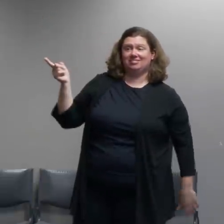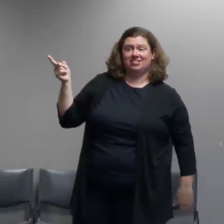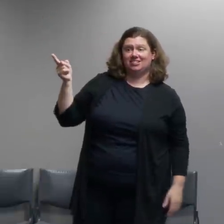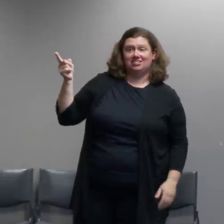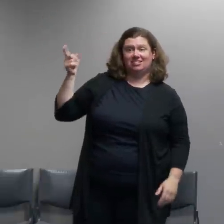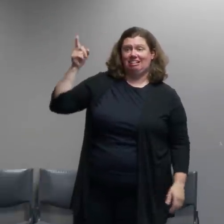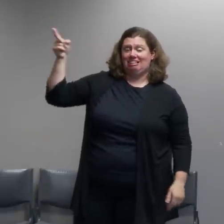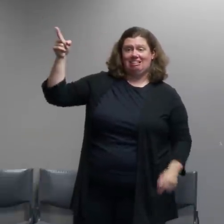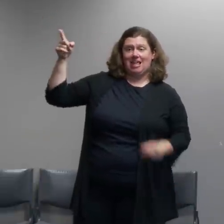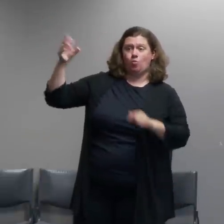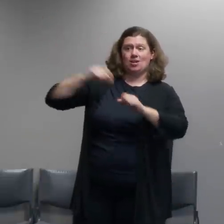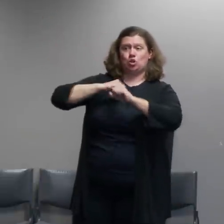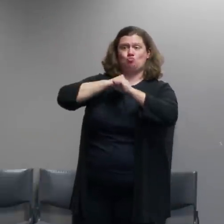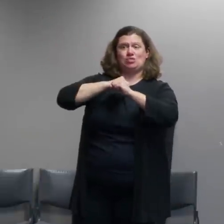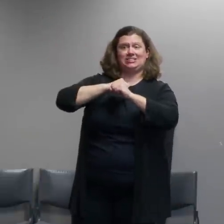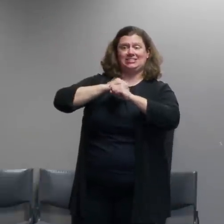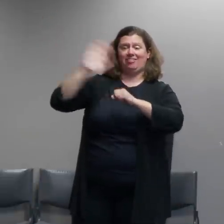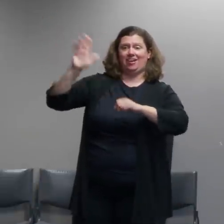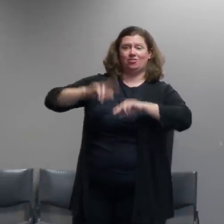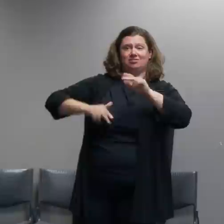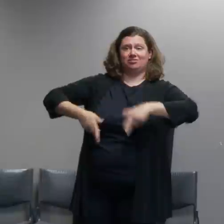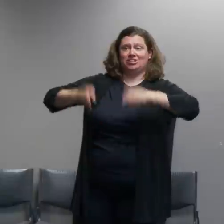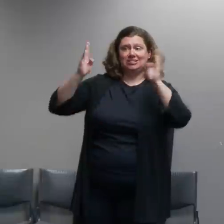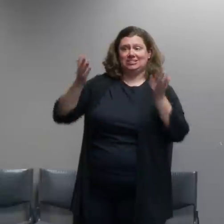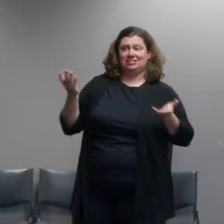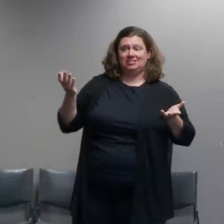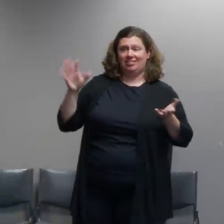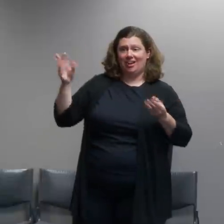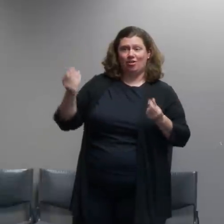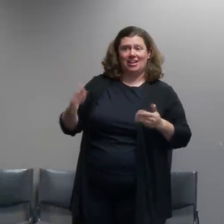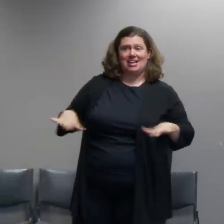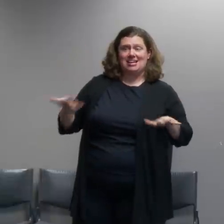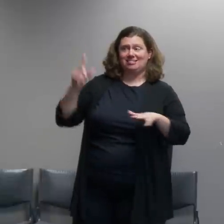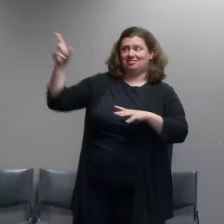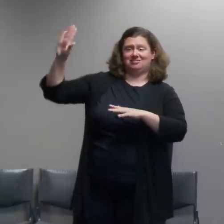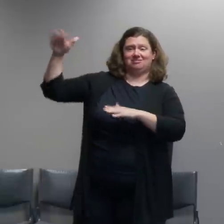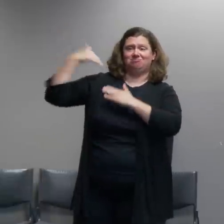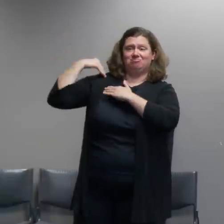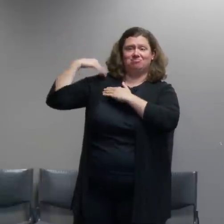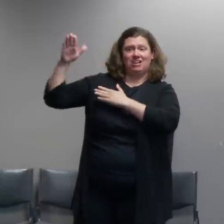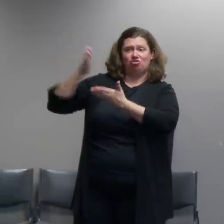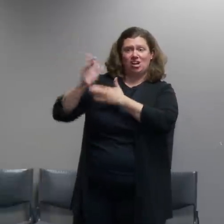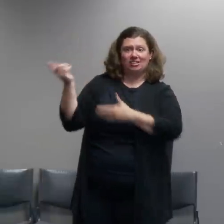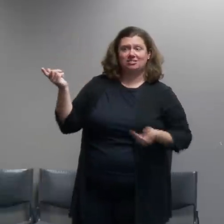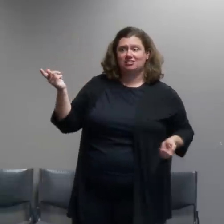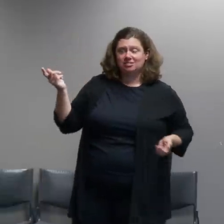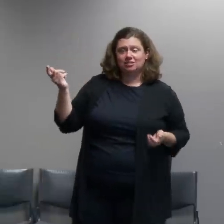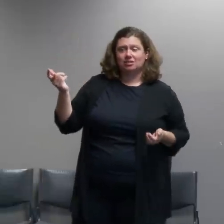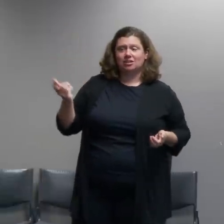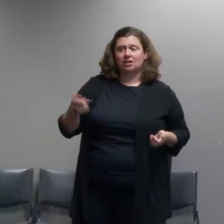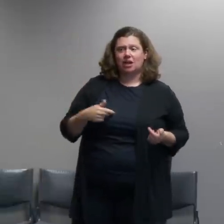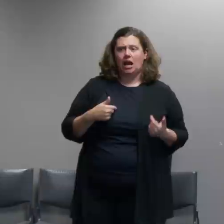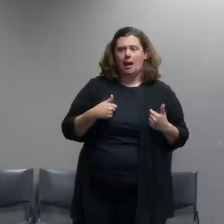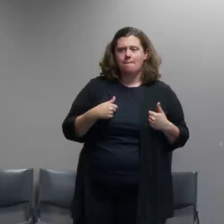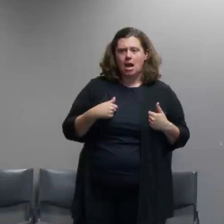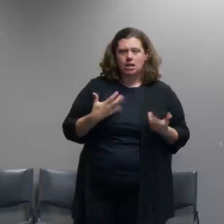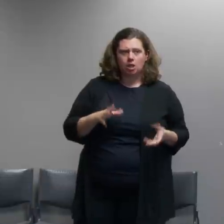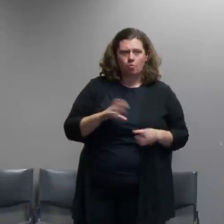facilities and uh i i would much rather have not been in this had not had this cert situation come up